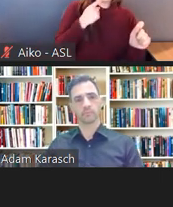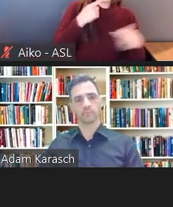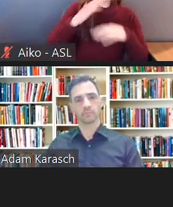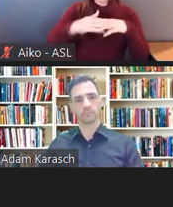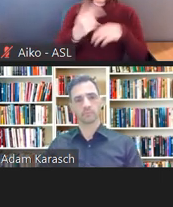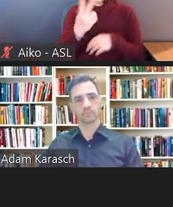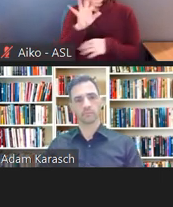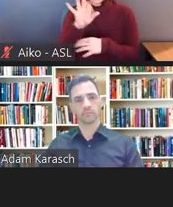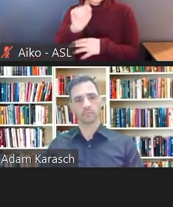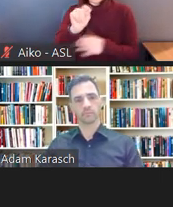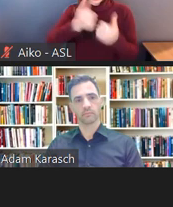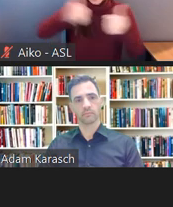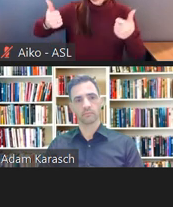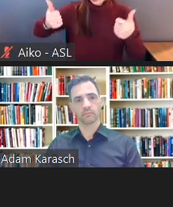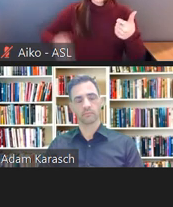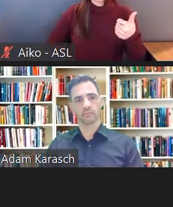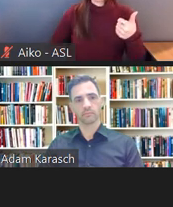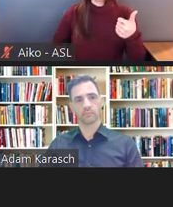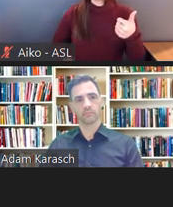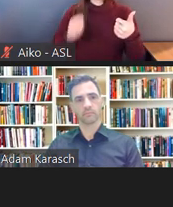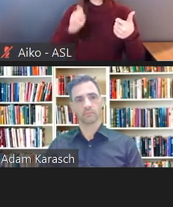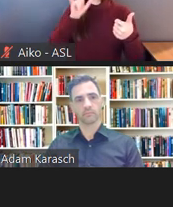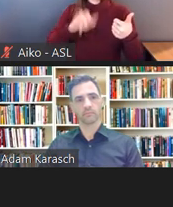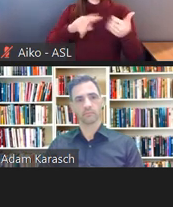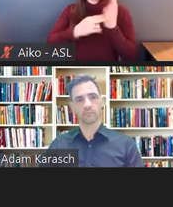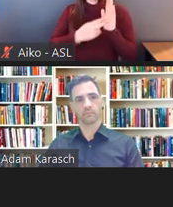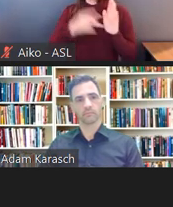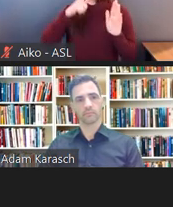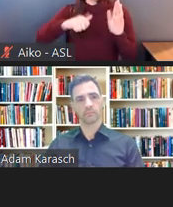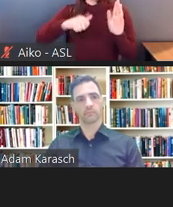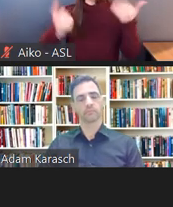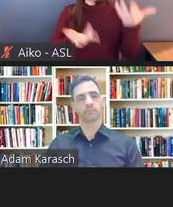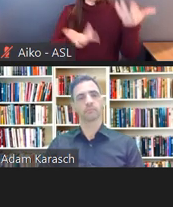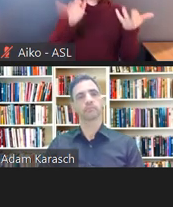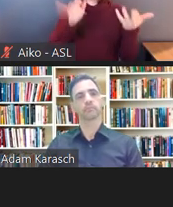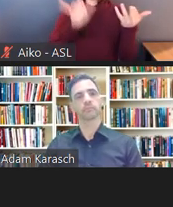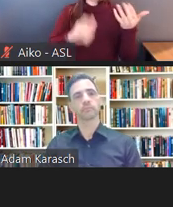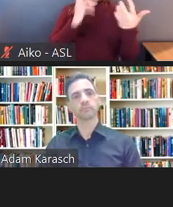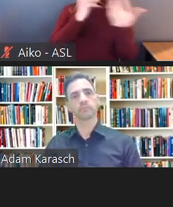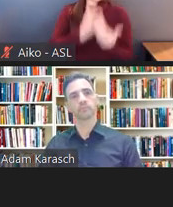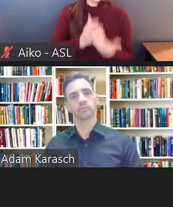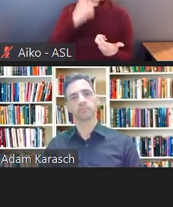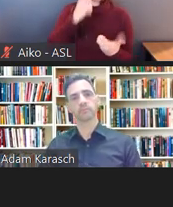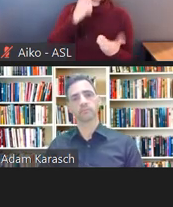You don't need to provide that accommodation because there is a safety threat to the employee and maybe others.